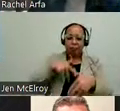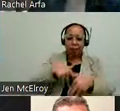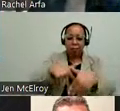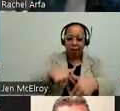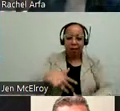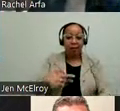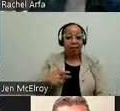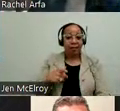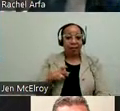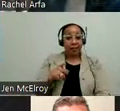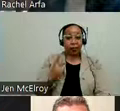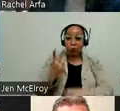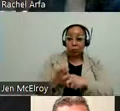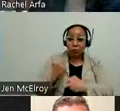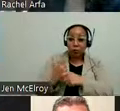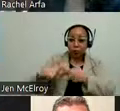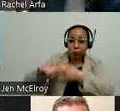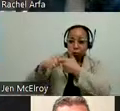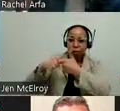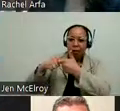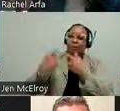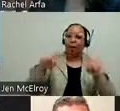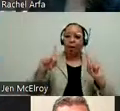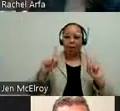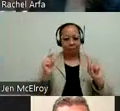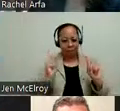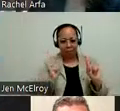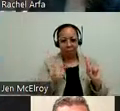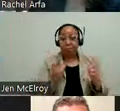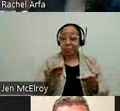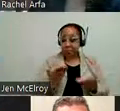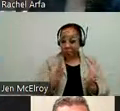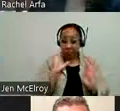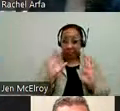Parade which was back after a two-year break. And here this picture which